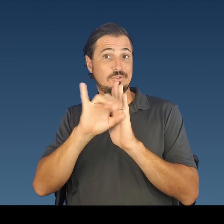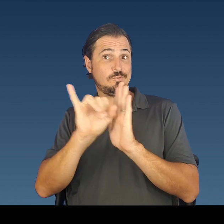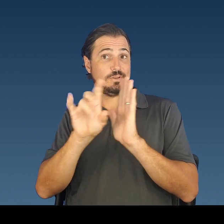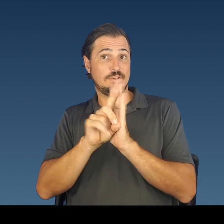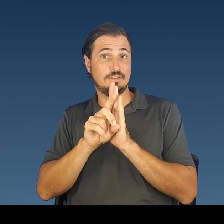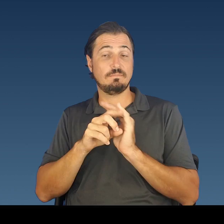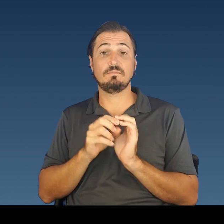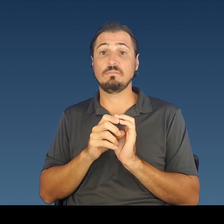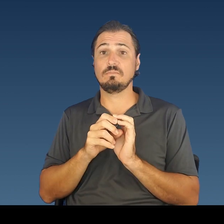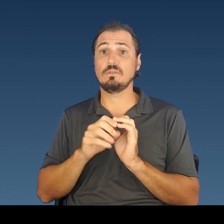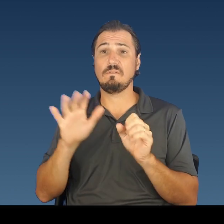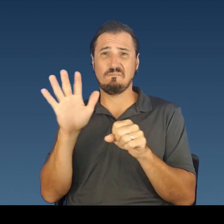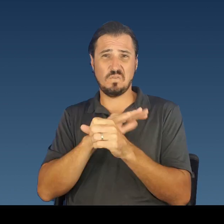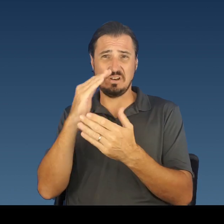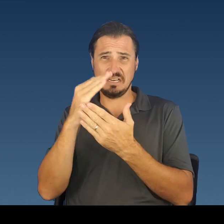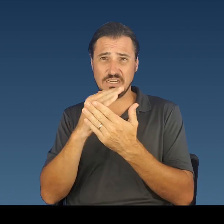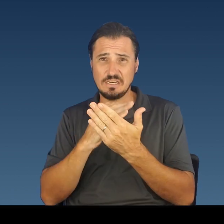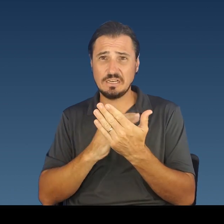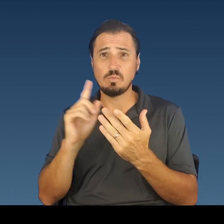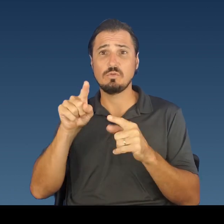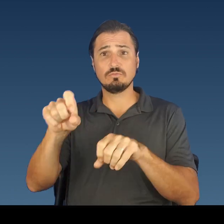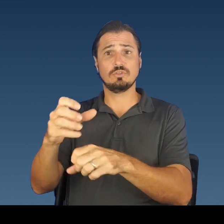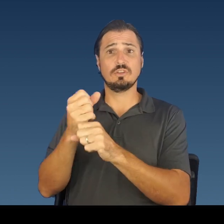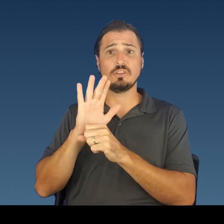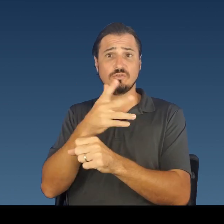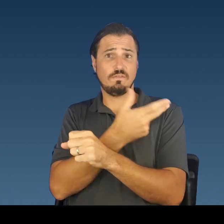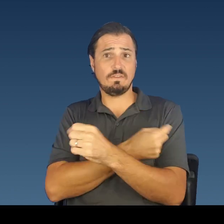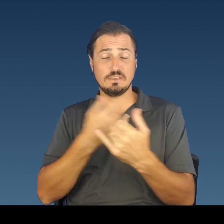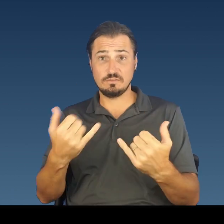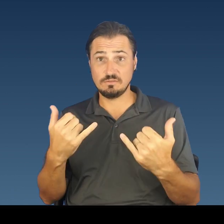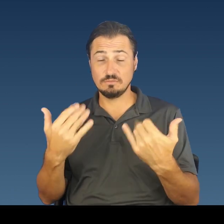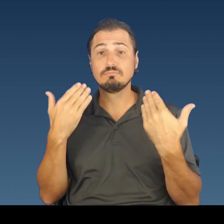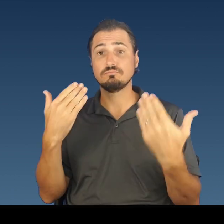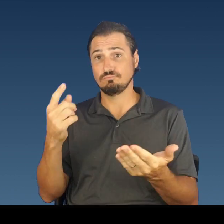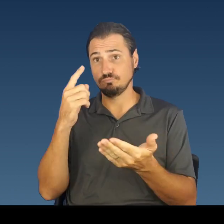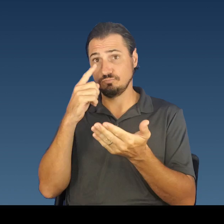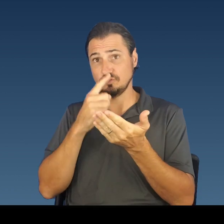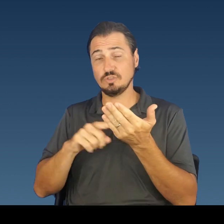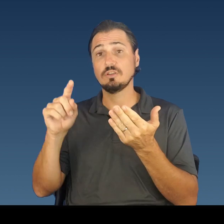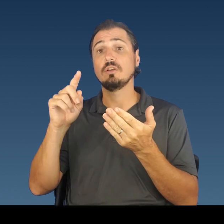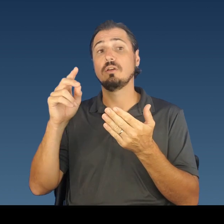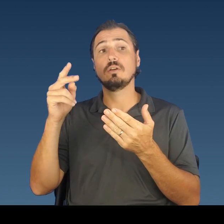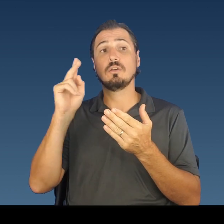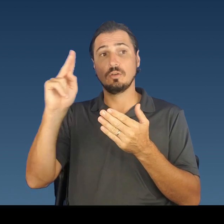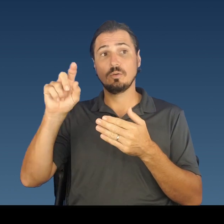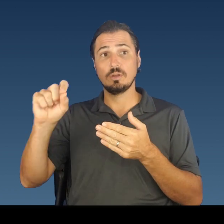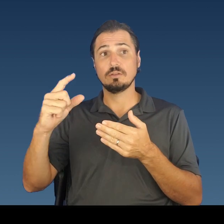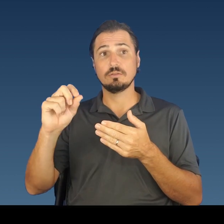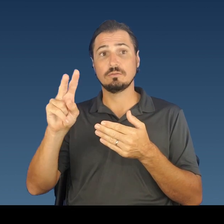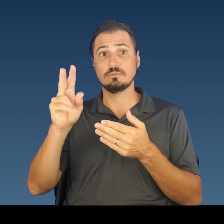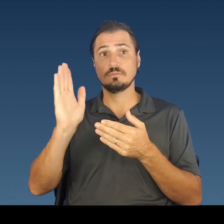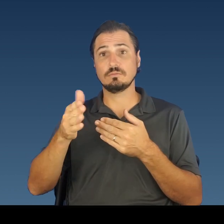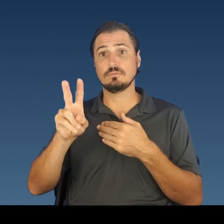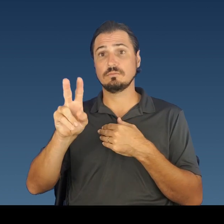For a full list of locations where you can get a vaccine today, please visit Kauai.gov/vaccine